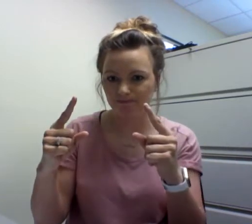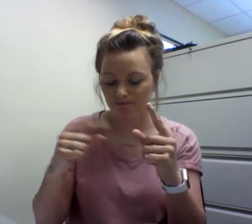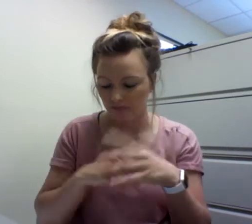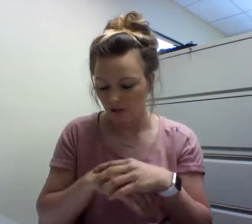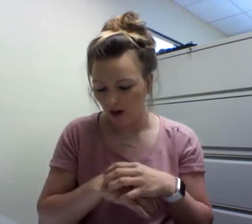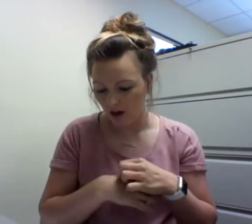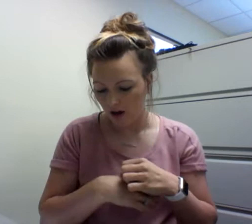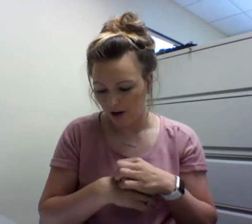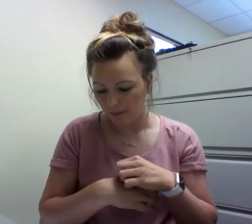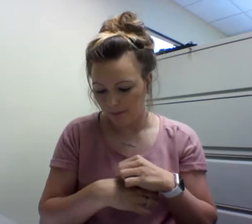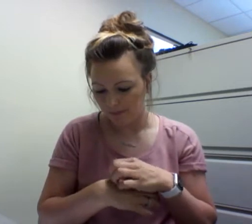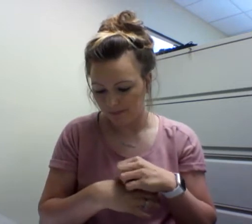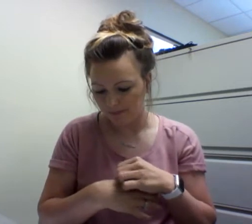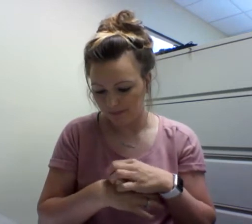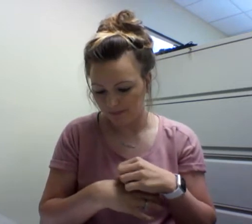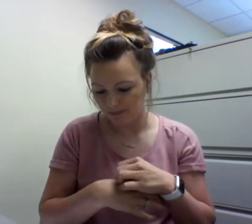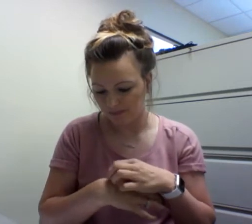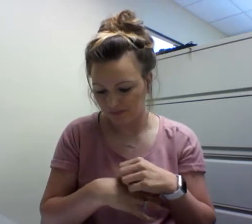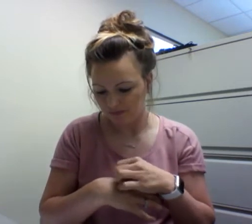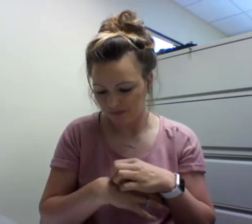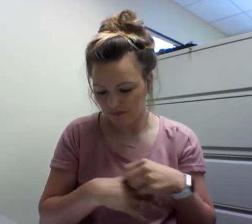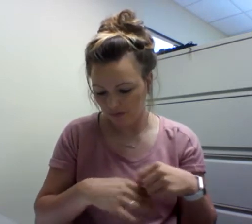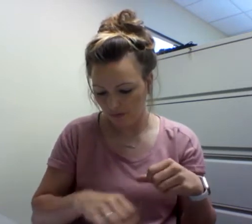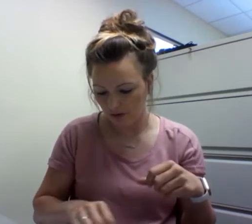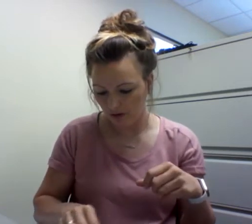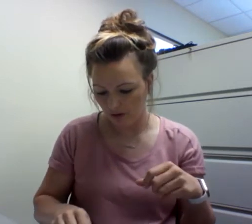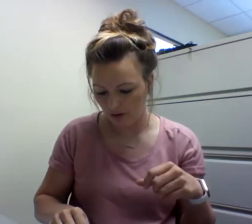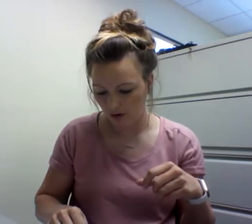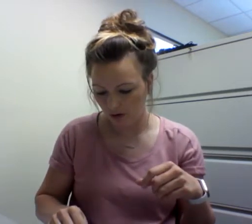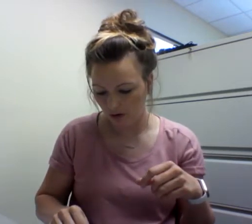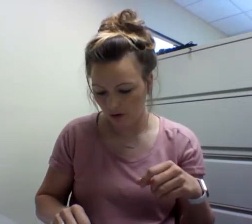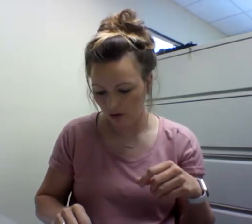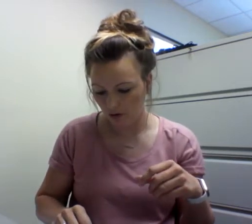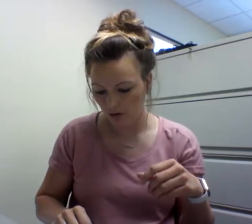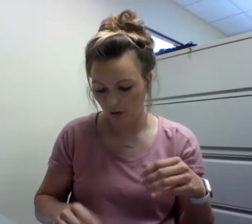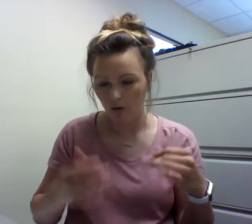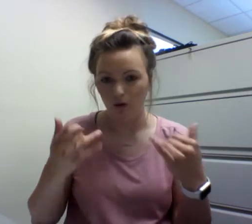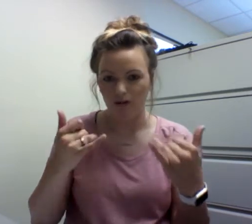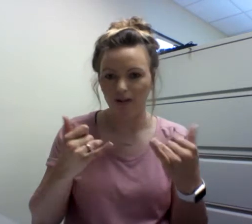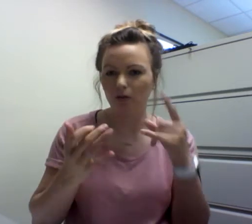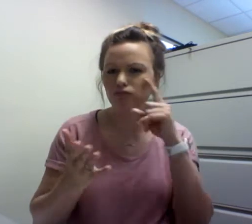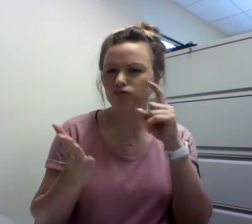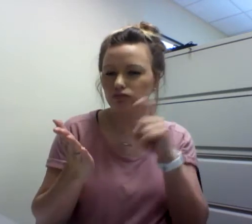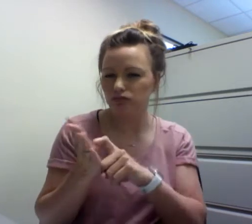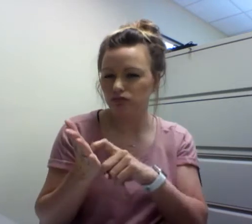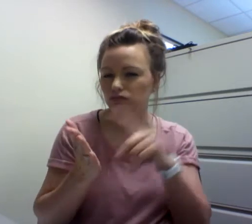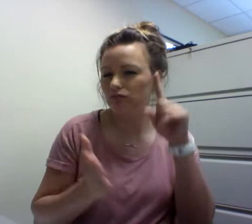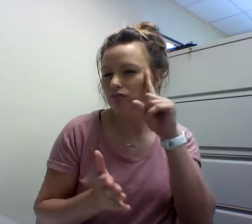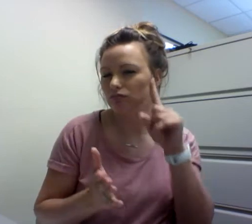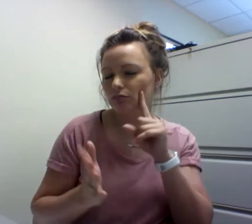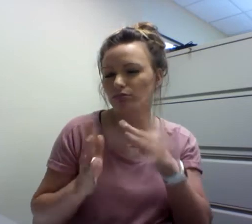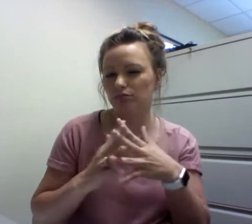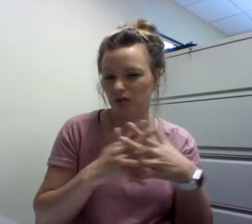Communication, Socialization, and learning from each other must happen in order for Deaf to see success.